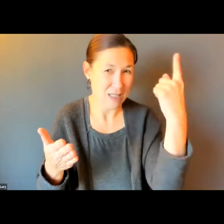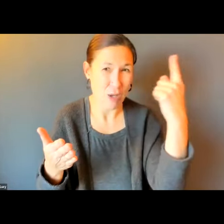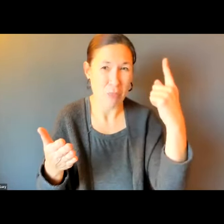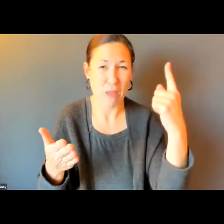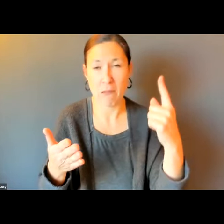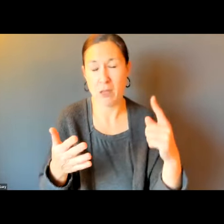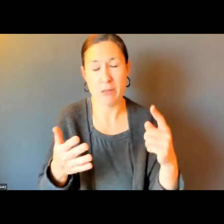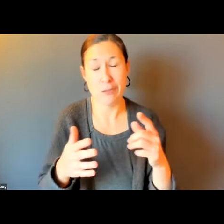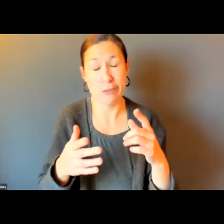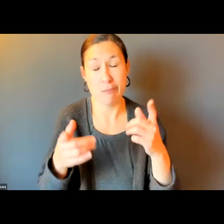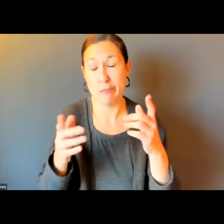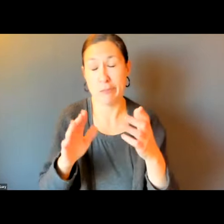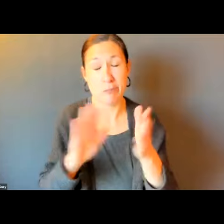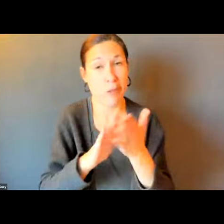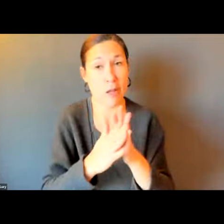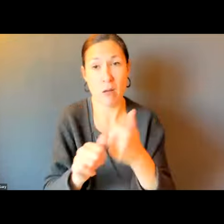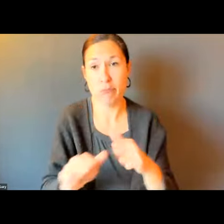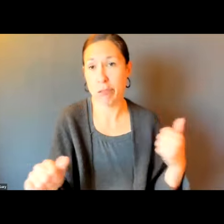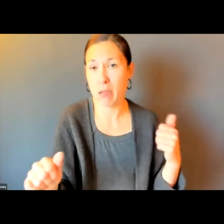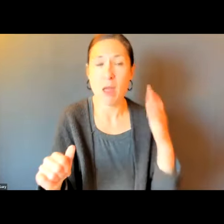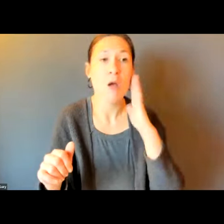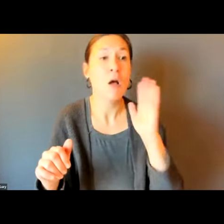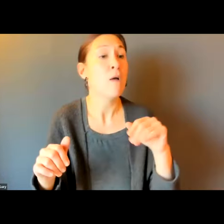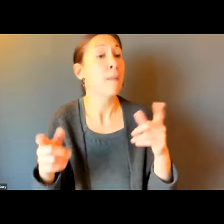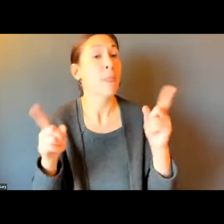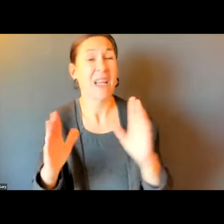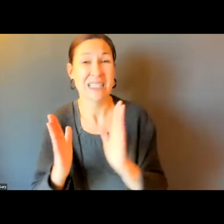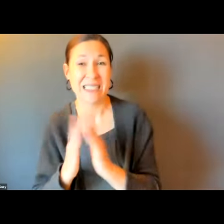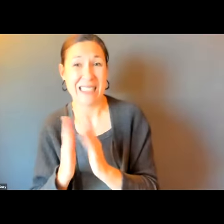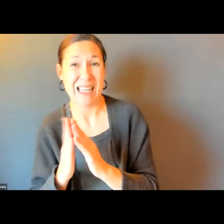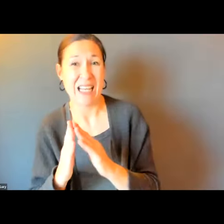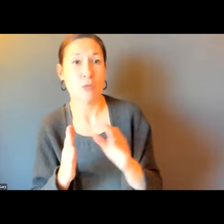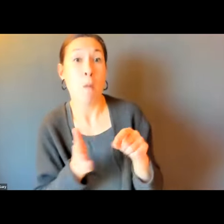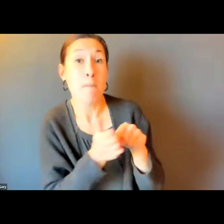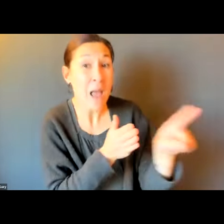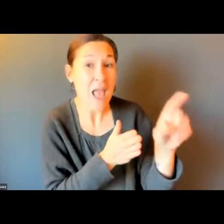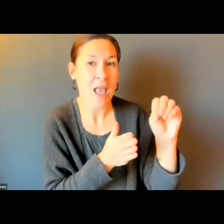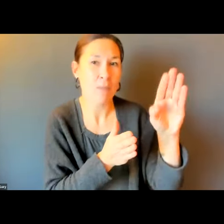CLEANING OF THE BUS STOPS IN THE COMMUNITIES. ONE THING, I BELIEVE IS FALLING BY THE WAYSIDE AND A LOT